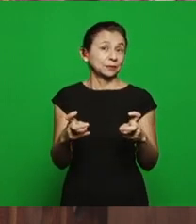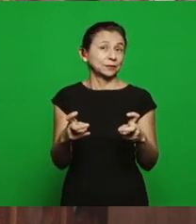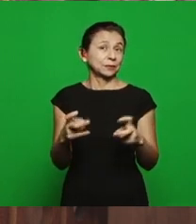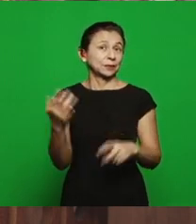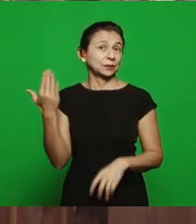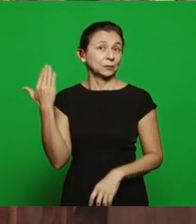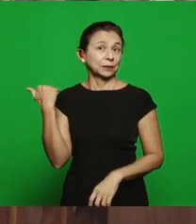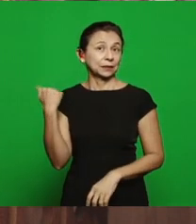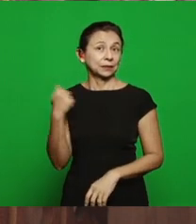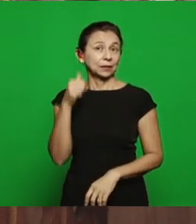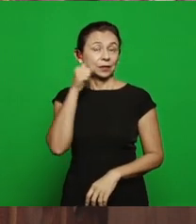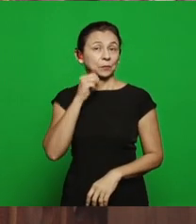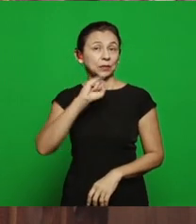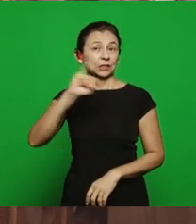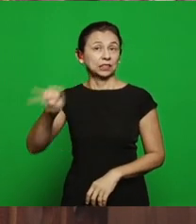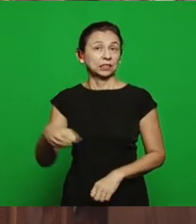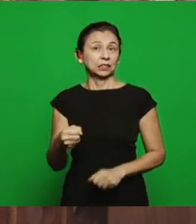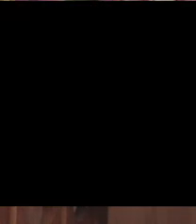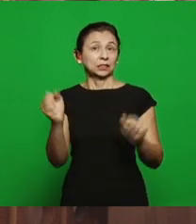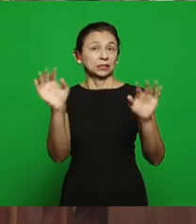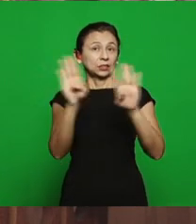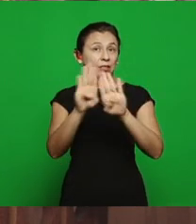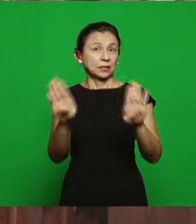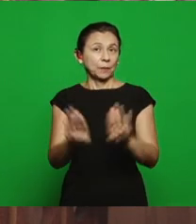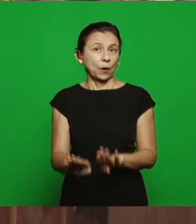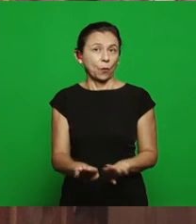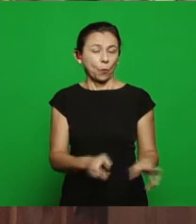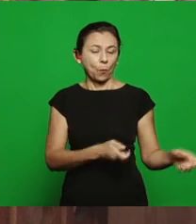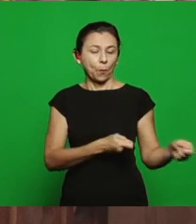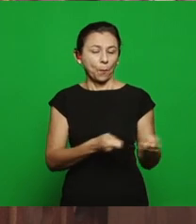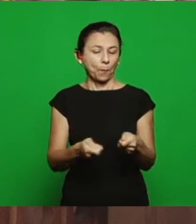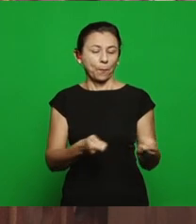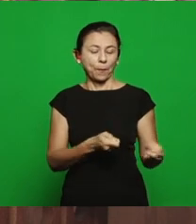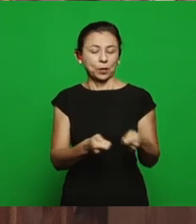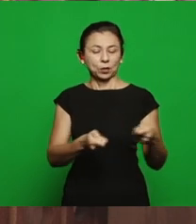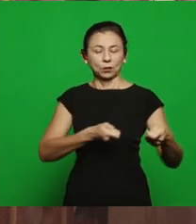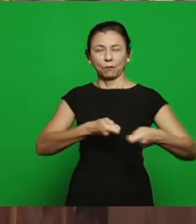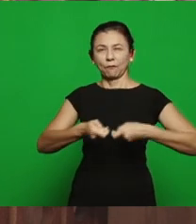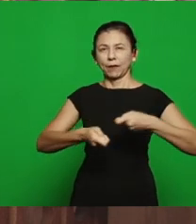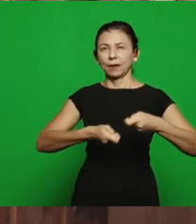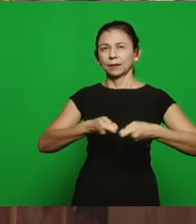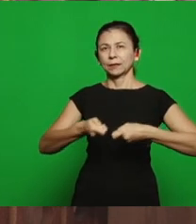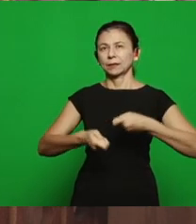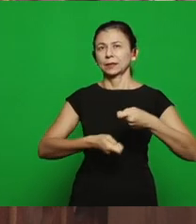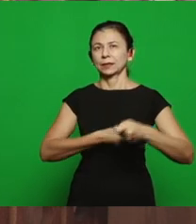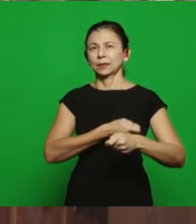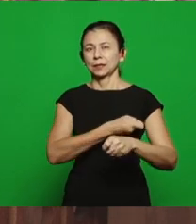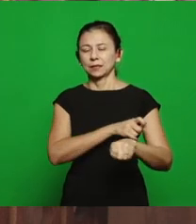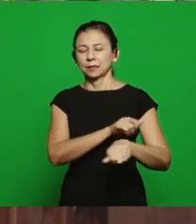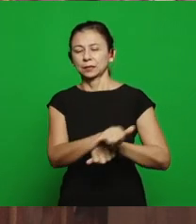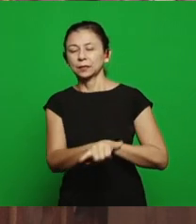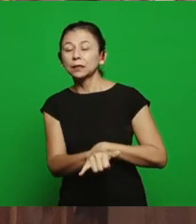when Jezebel dominates, the spirit of Jezebel, wasn't the Holy Spirit, it would make